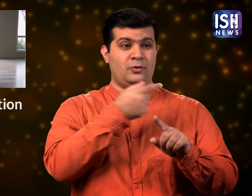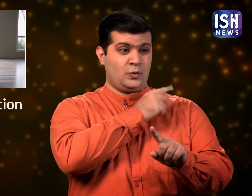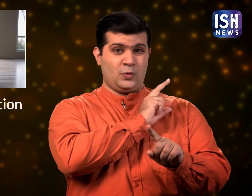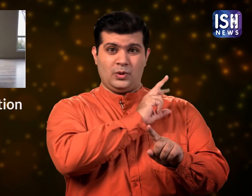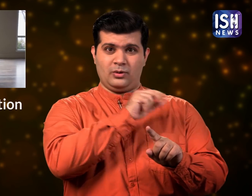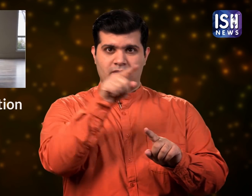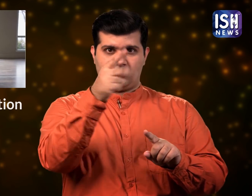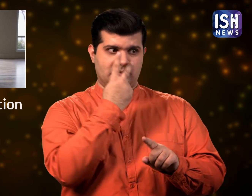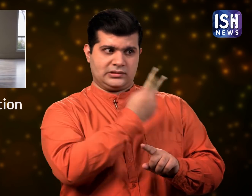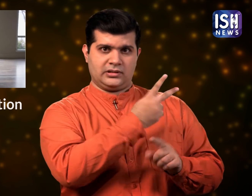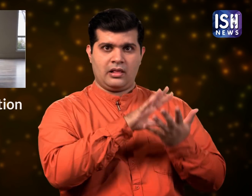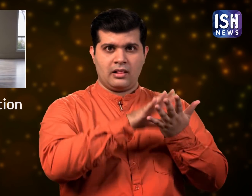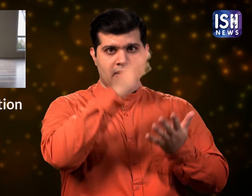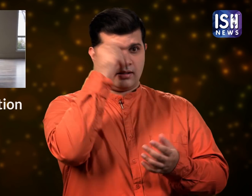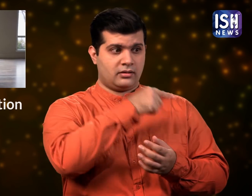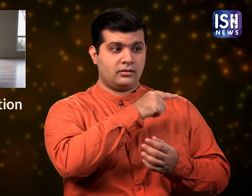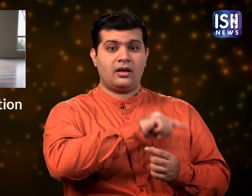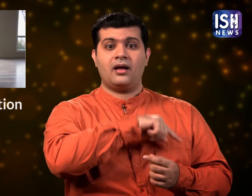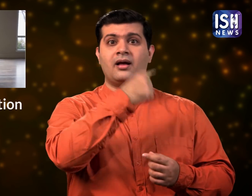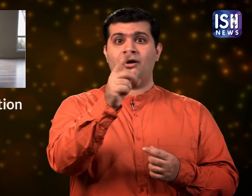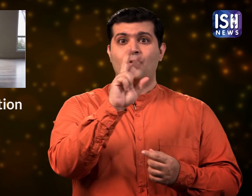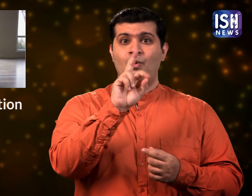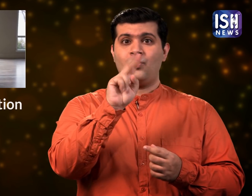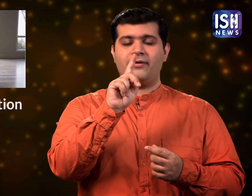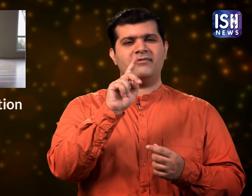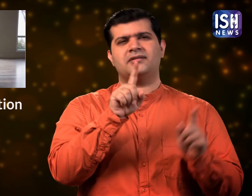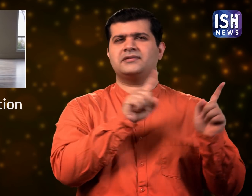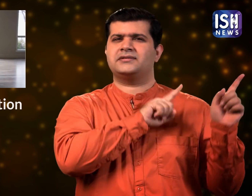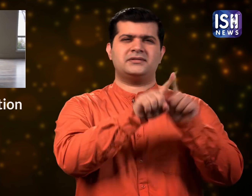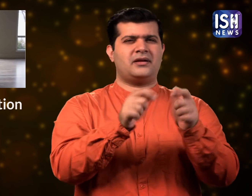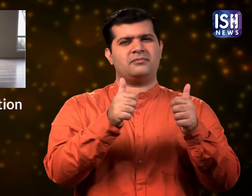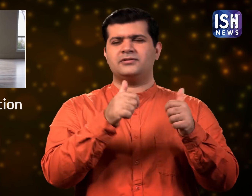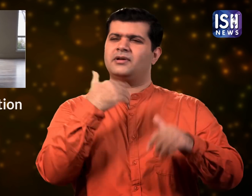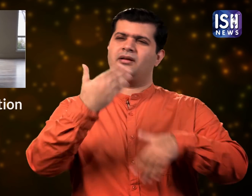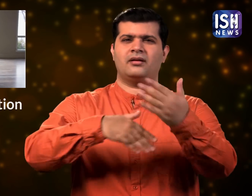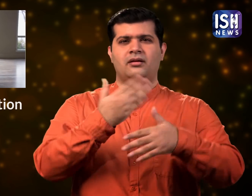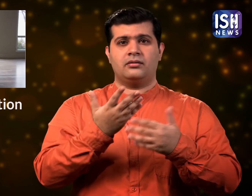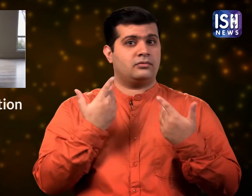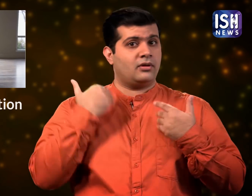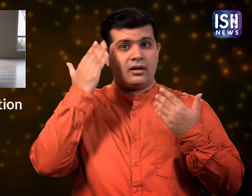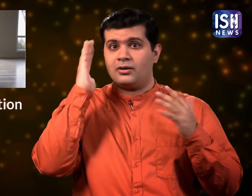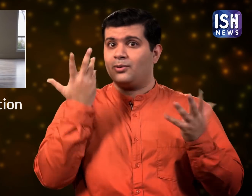2020 has taught us a lot. We do not know what will happen in 2021.